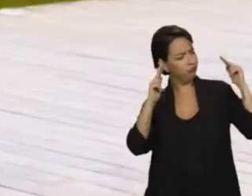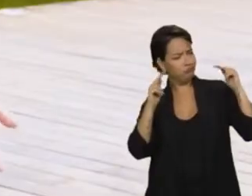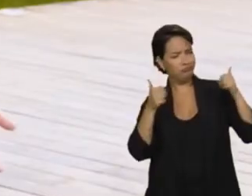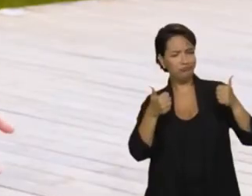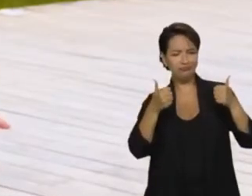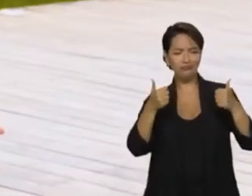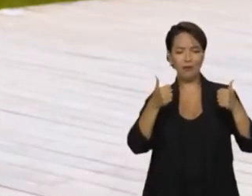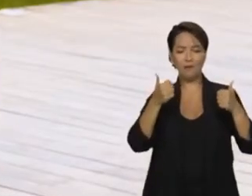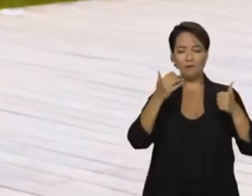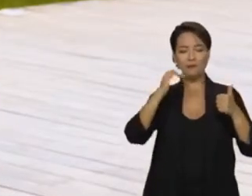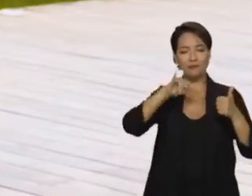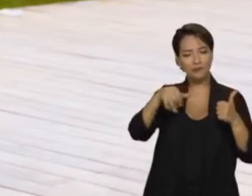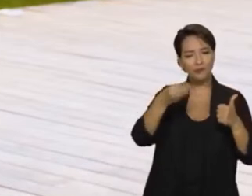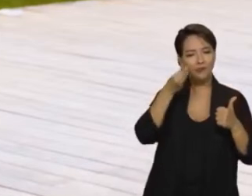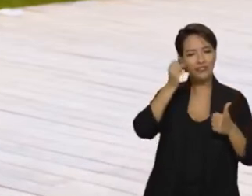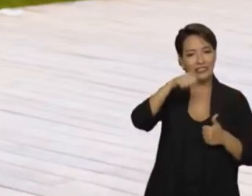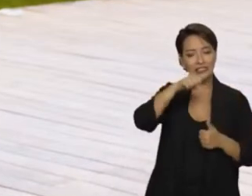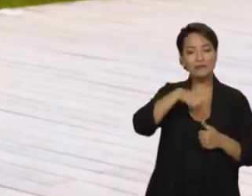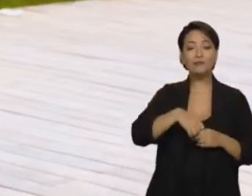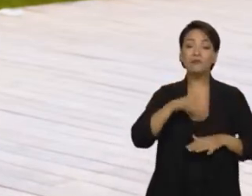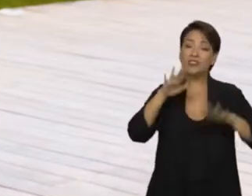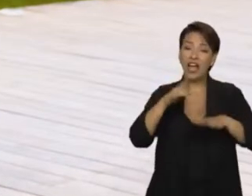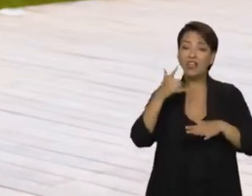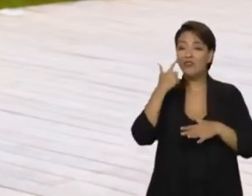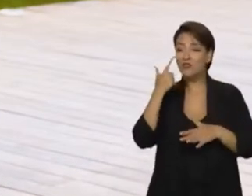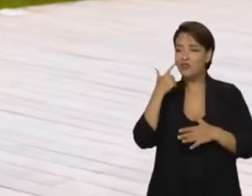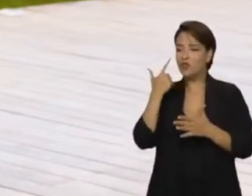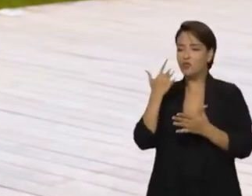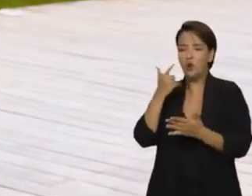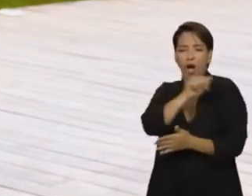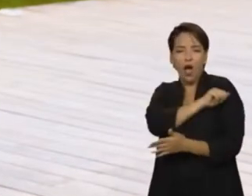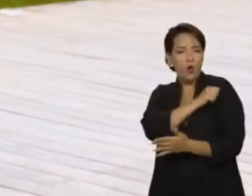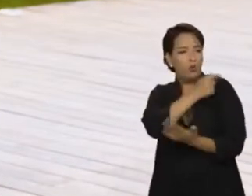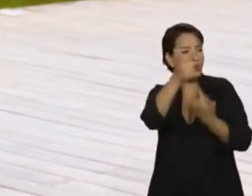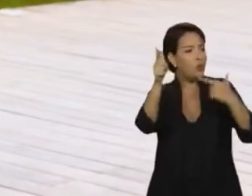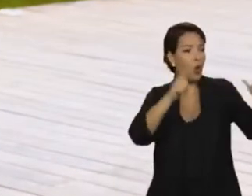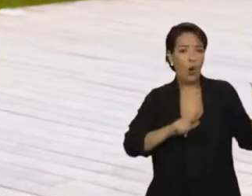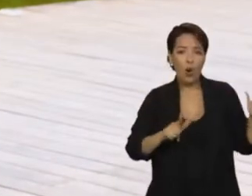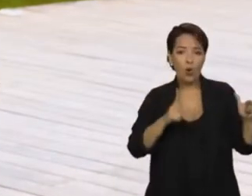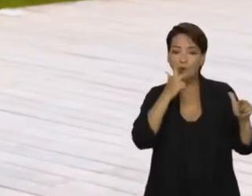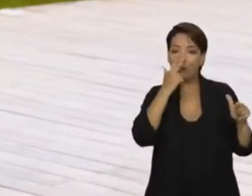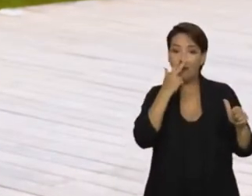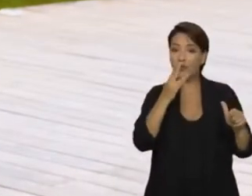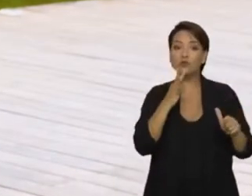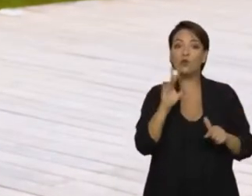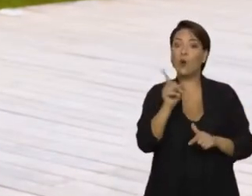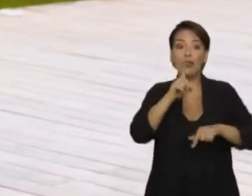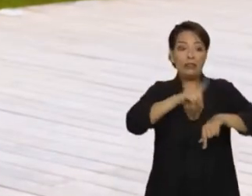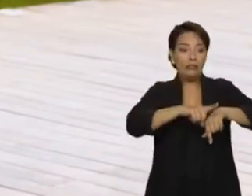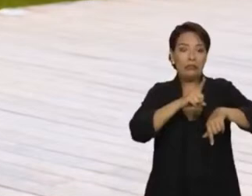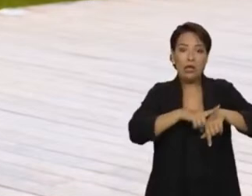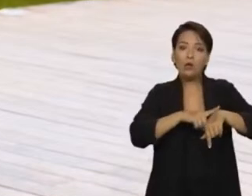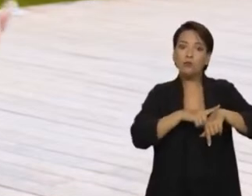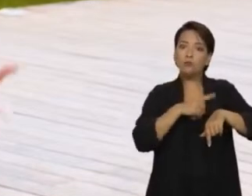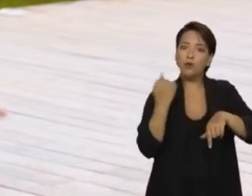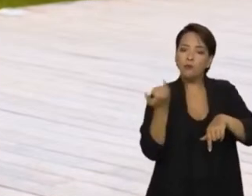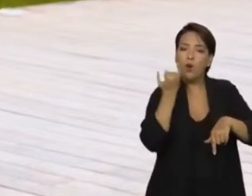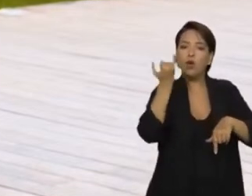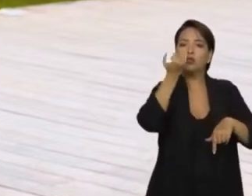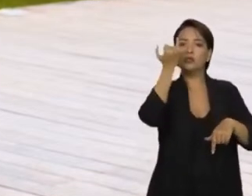I often meet some students, friends of mine, even outside school, who do not recognize this leisure time as very important,